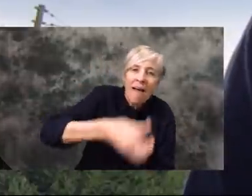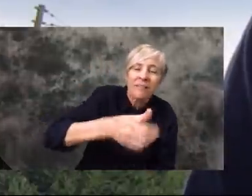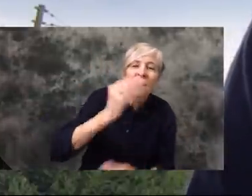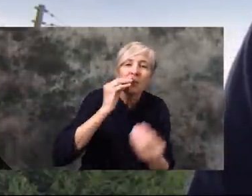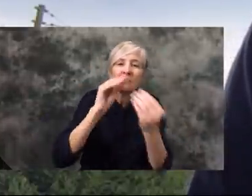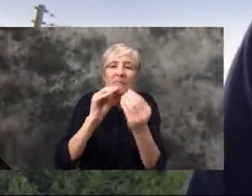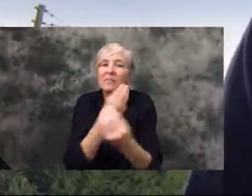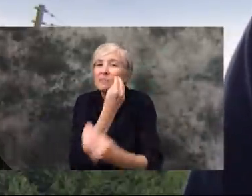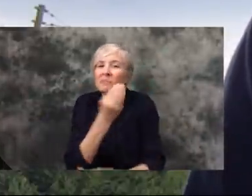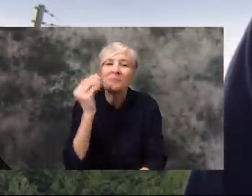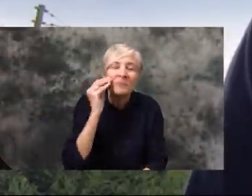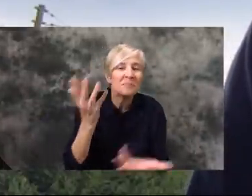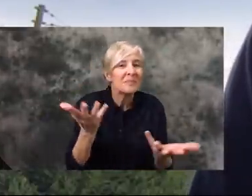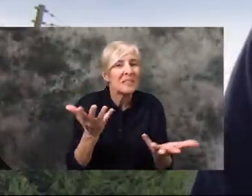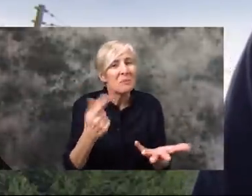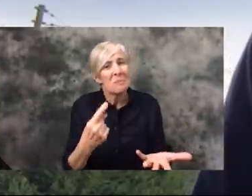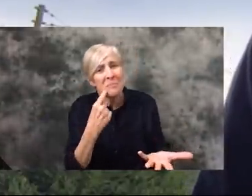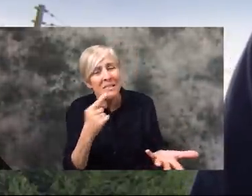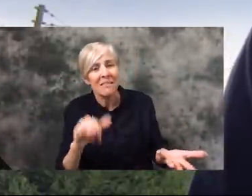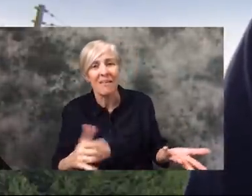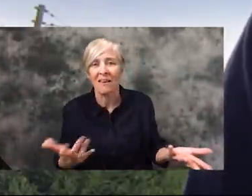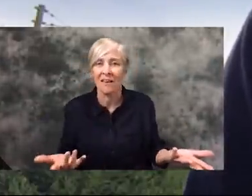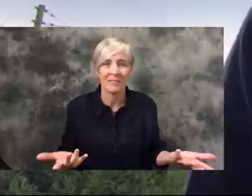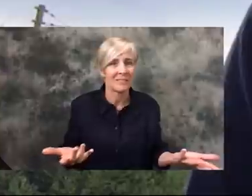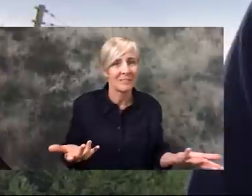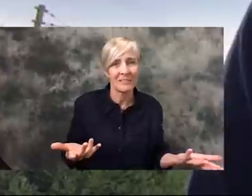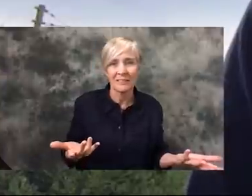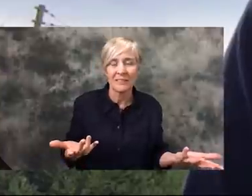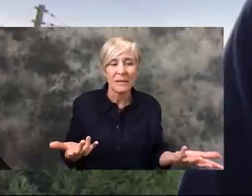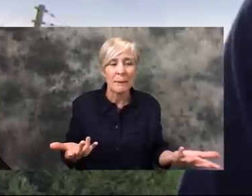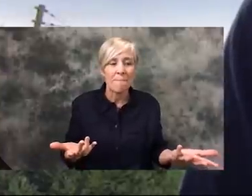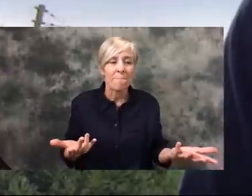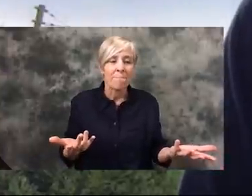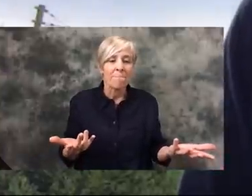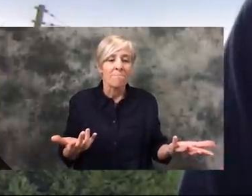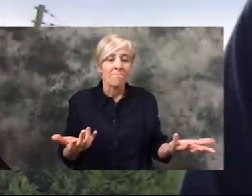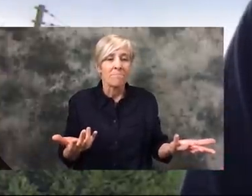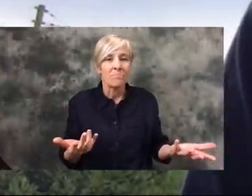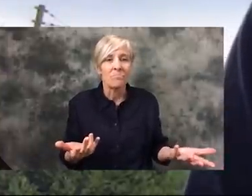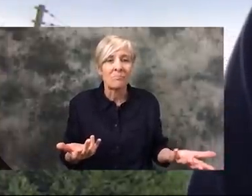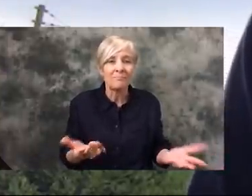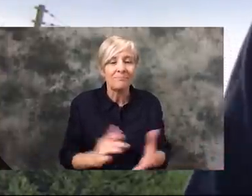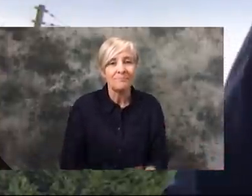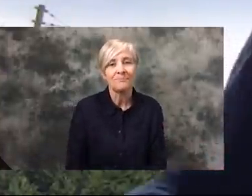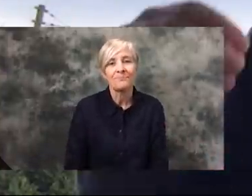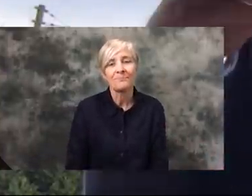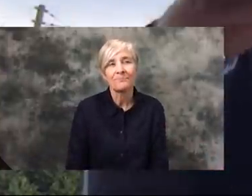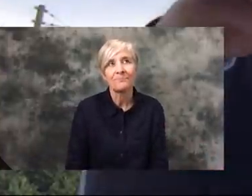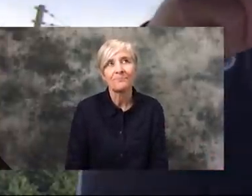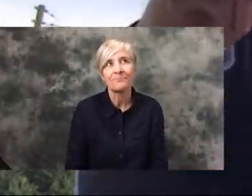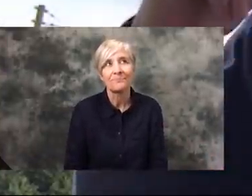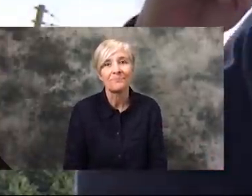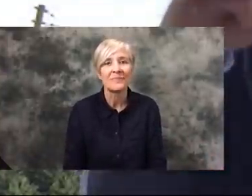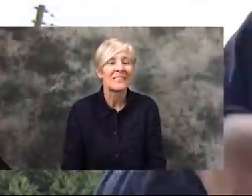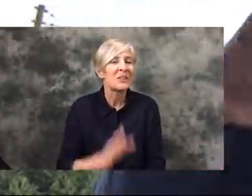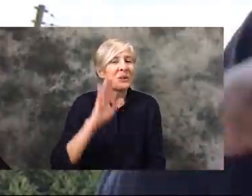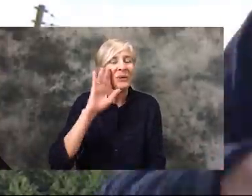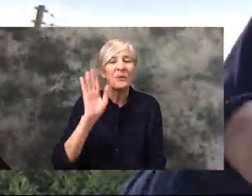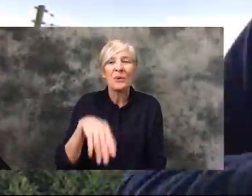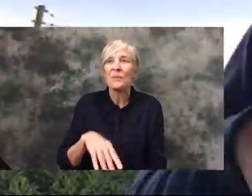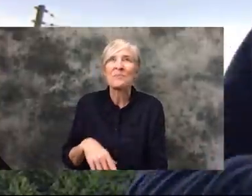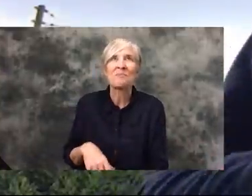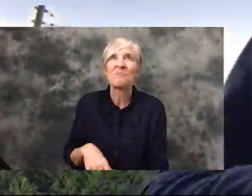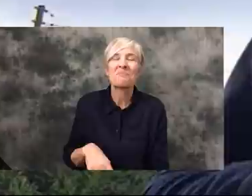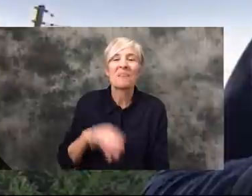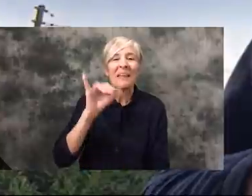and the handshakes and the kisses. You know. But it's too deep-seated into our